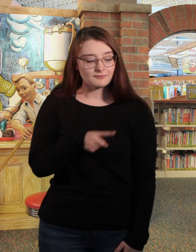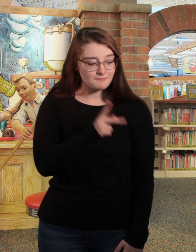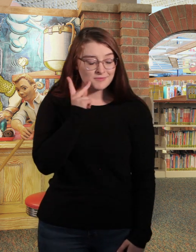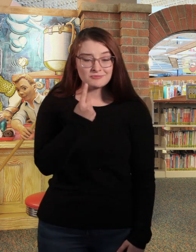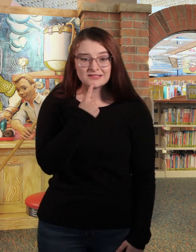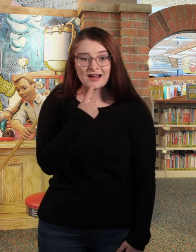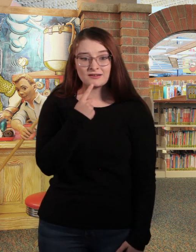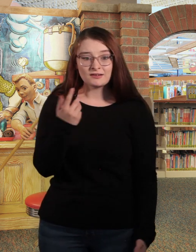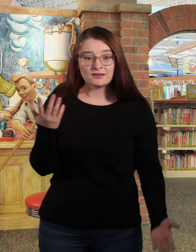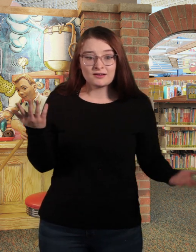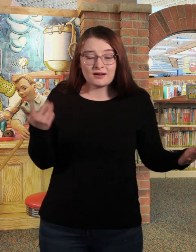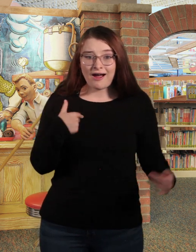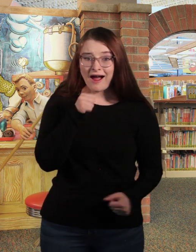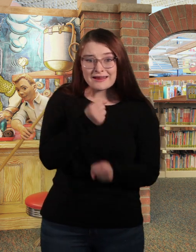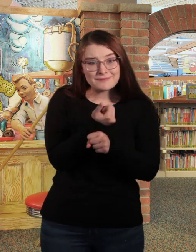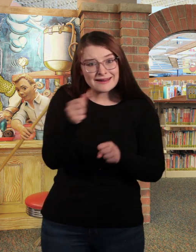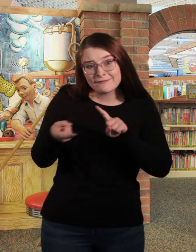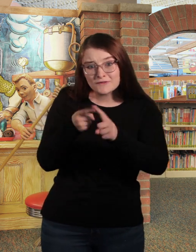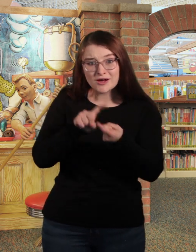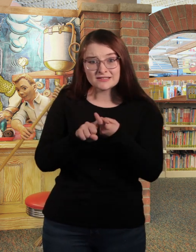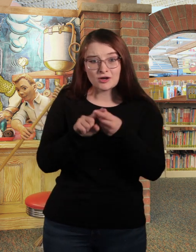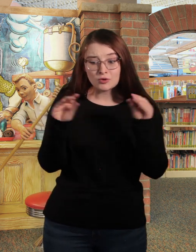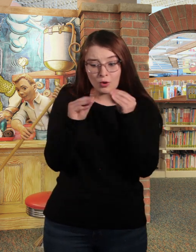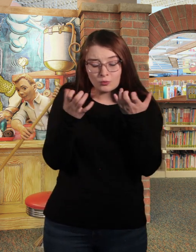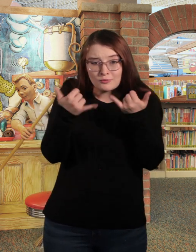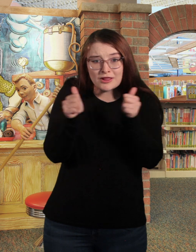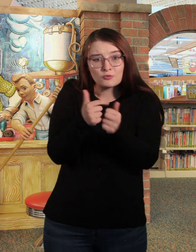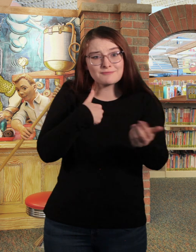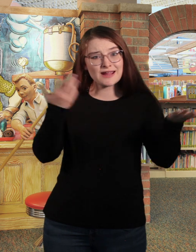"I didn't make any friends," Penelope cried. "None of the children wanted to play with me!"